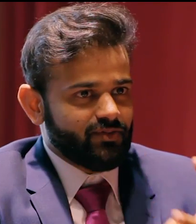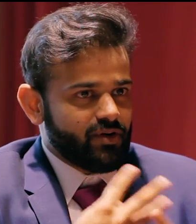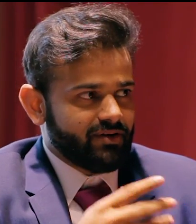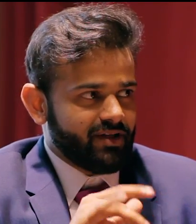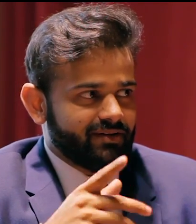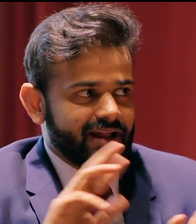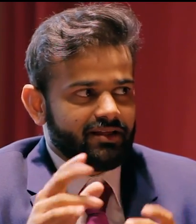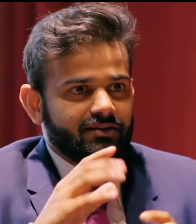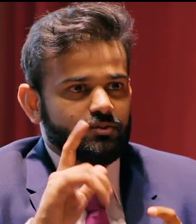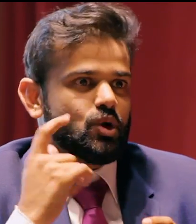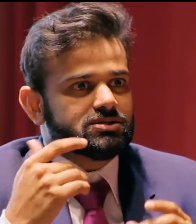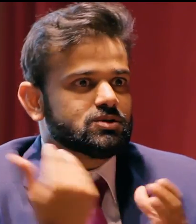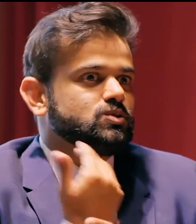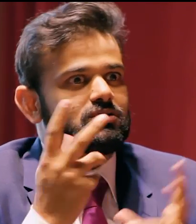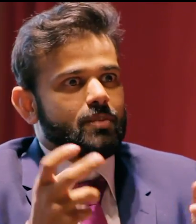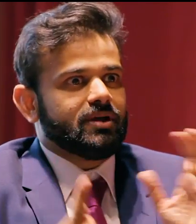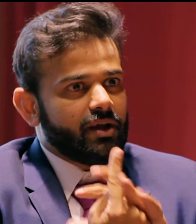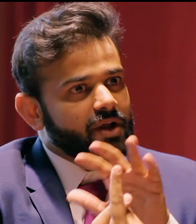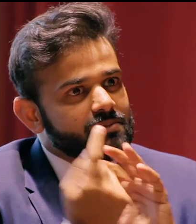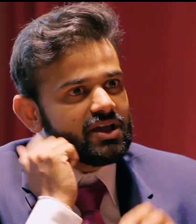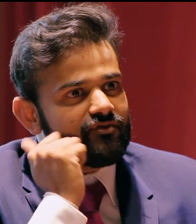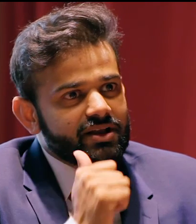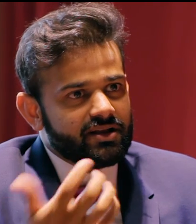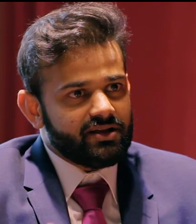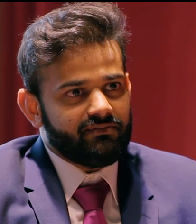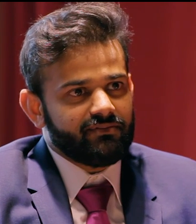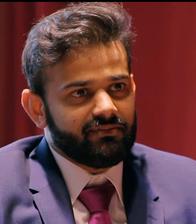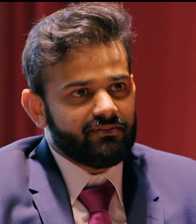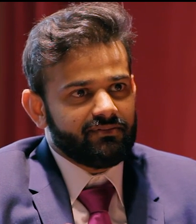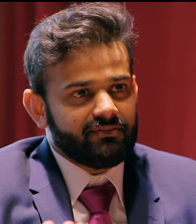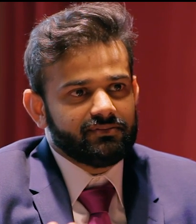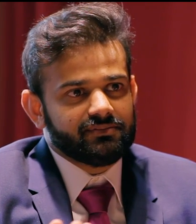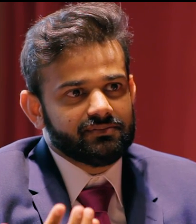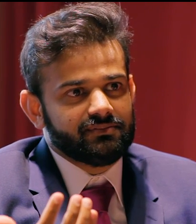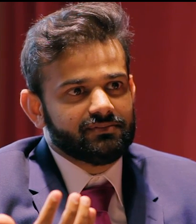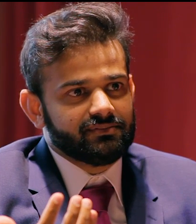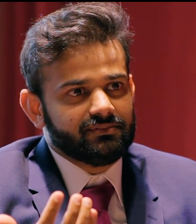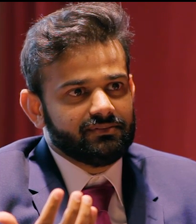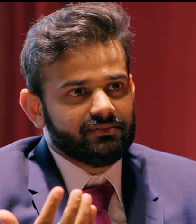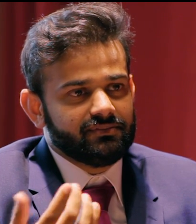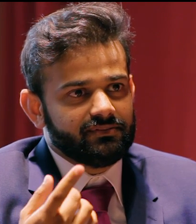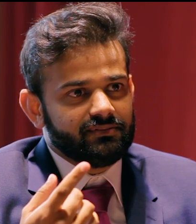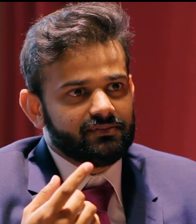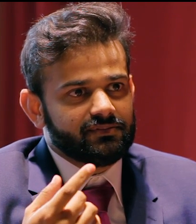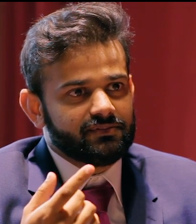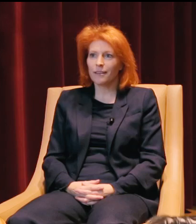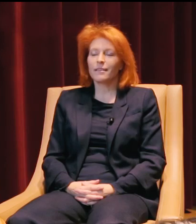So it's always preparing, it's really preparing you for your future, because stuff is always going to be coming up.